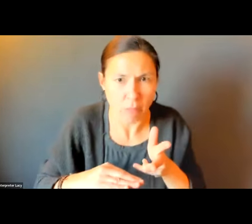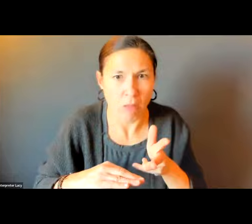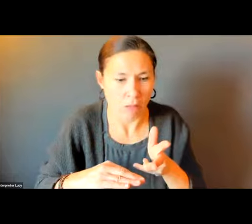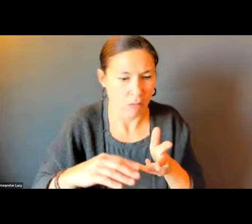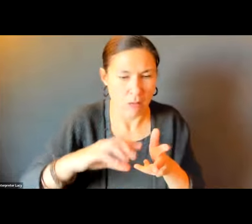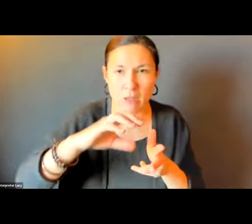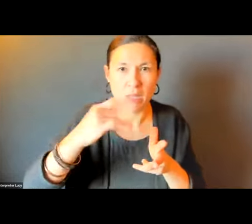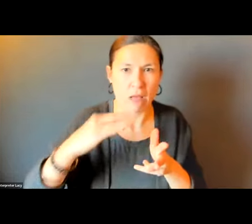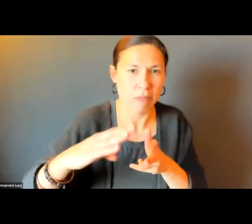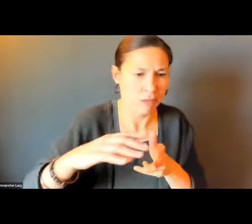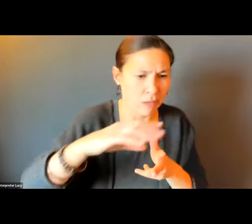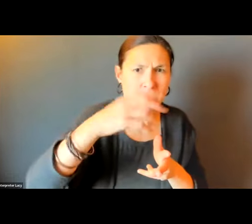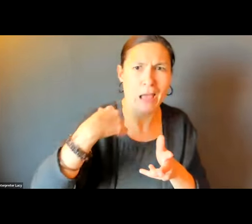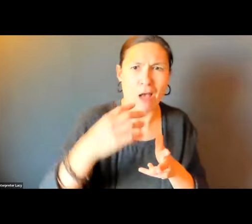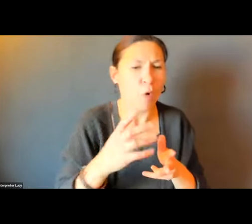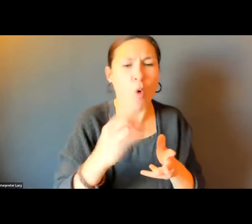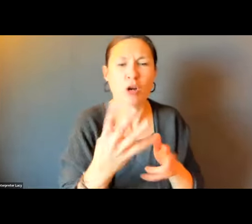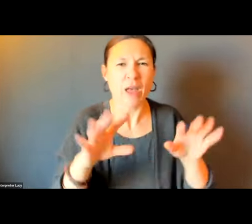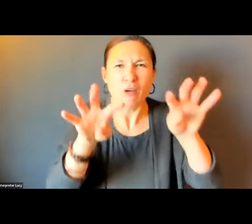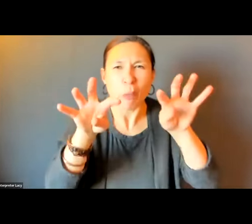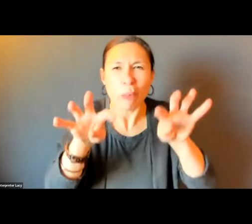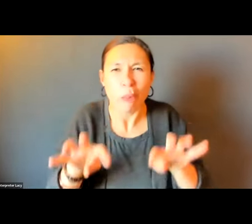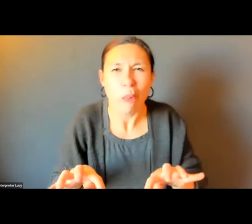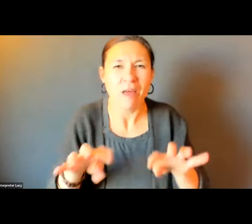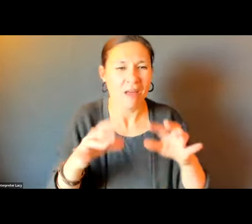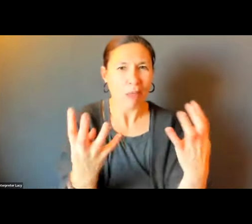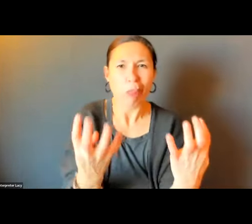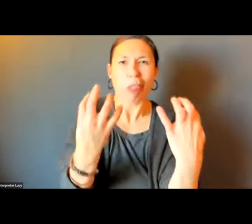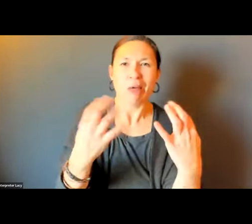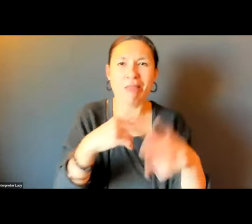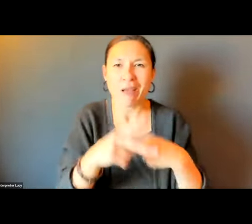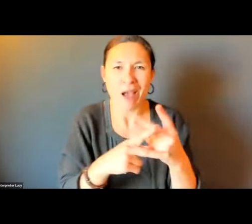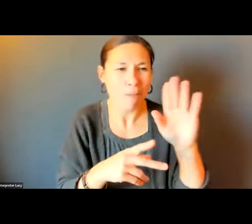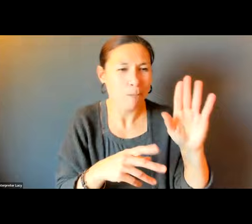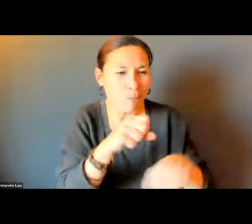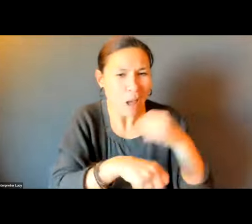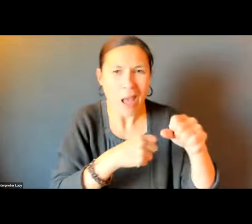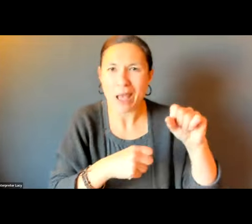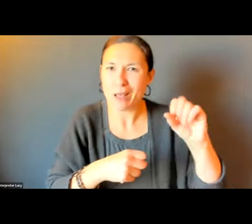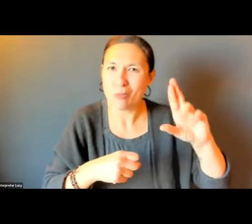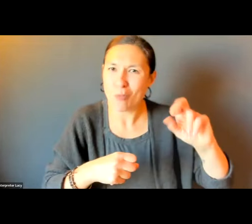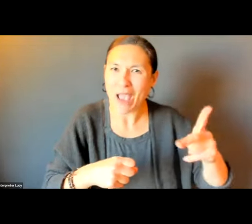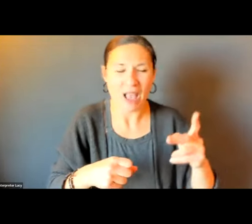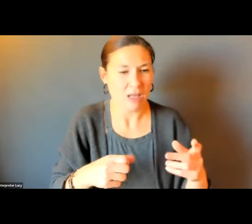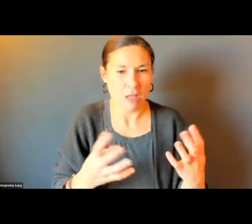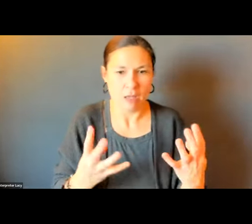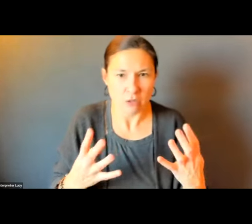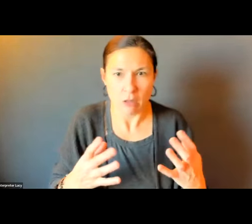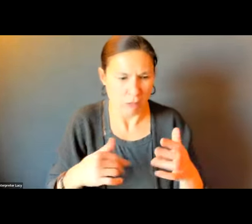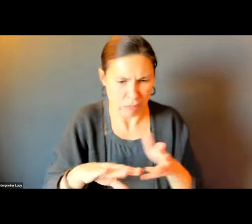PATH TO BUS STOPS. THEY DON'T ALWAYS CONNECT WITH THE T WITH REGARD TO ANY CONSTRUCTION THAT IS GOING TO BE